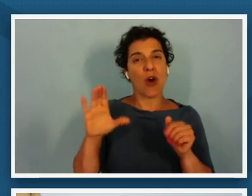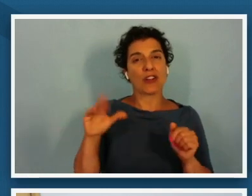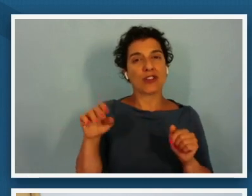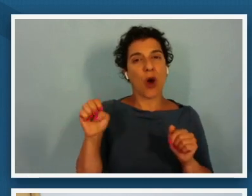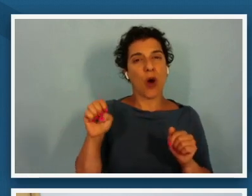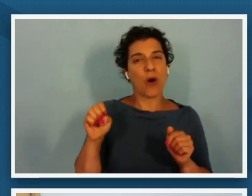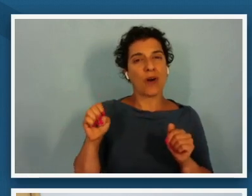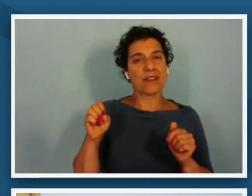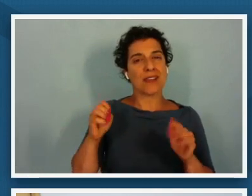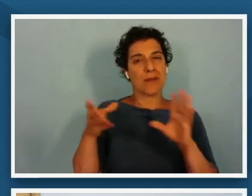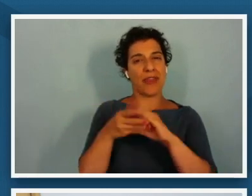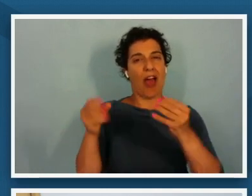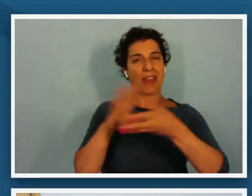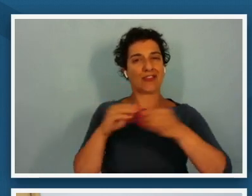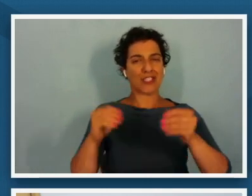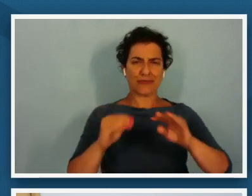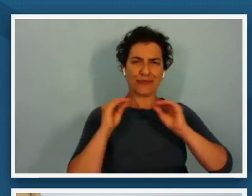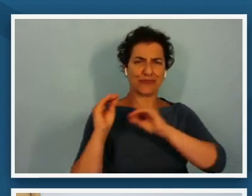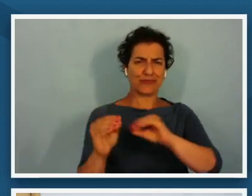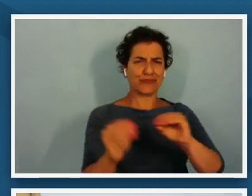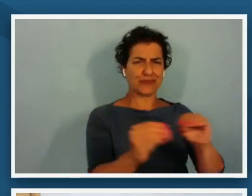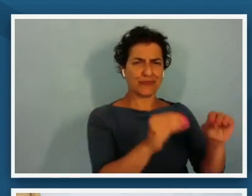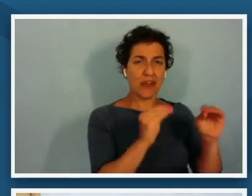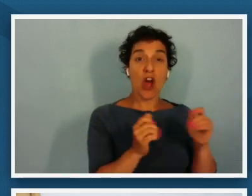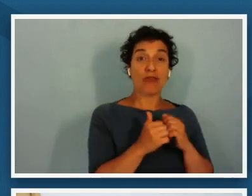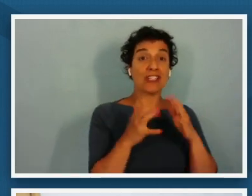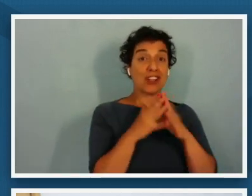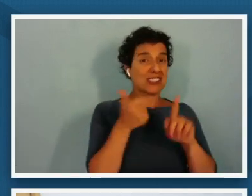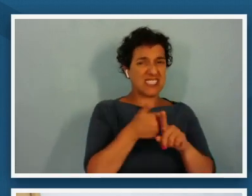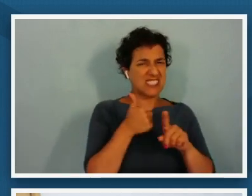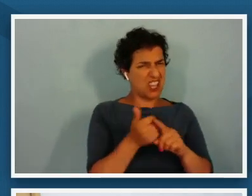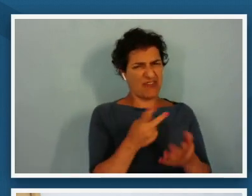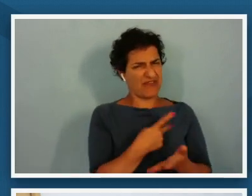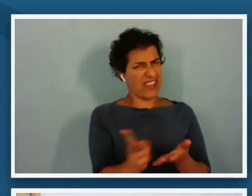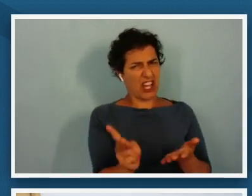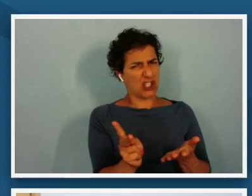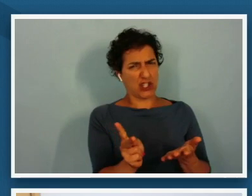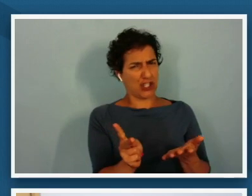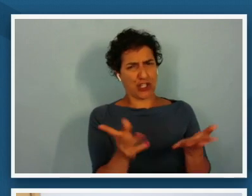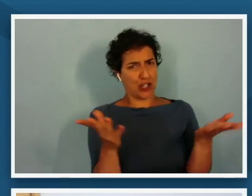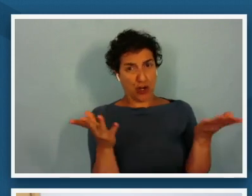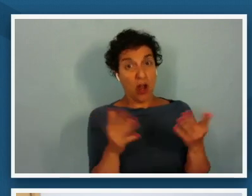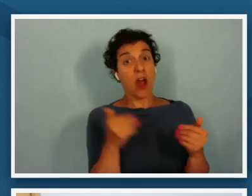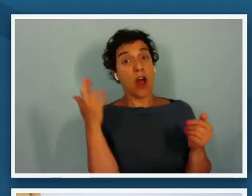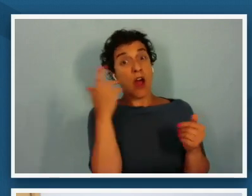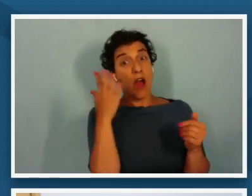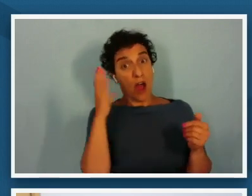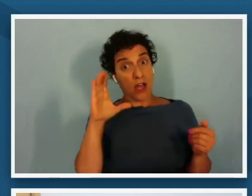people that reconstruction itself was a failure and that the cause of the